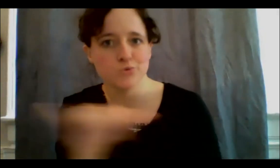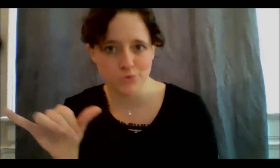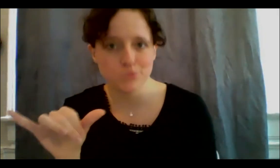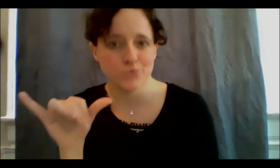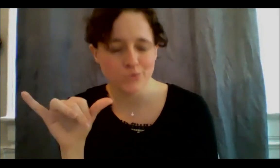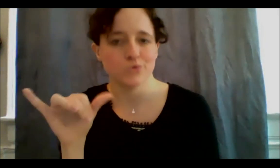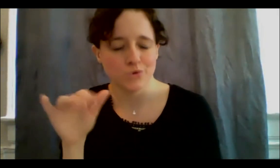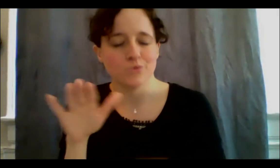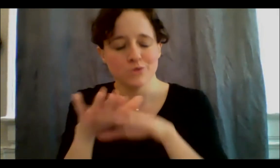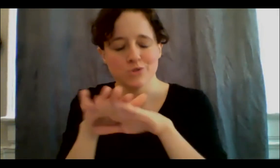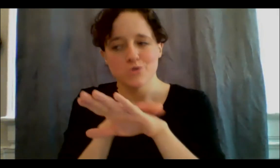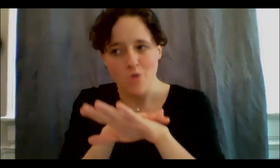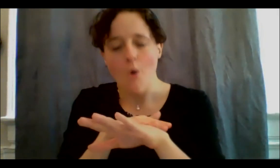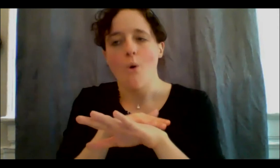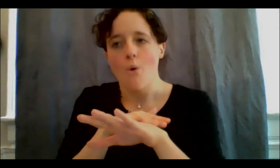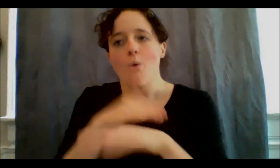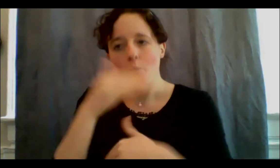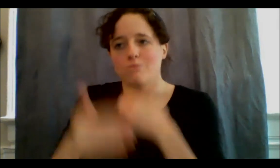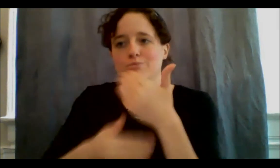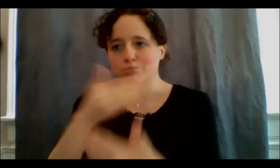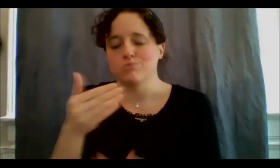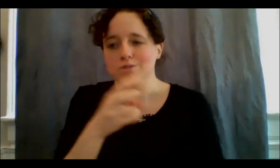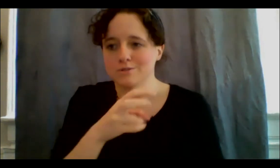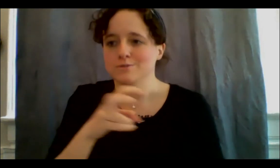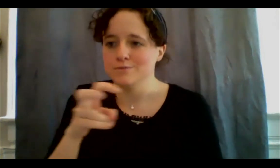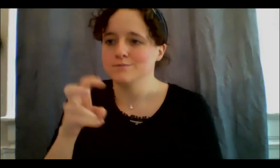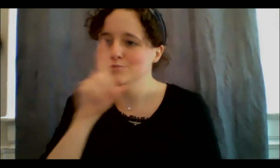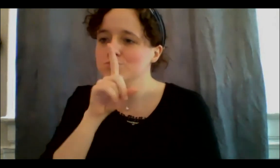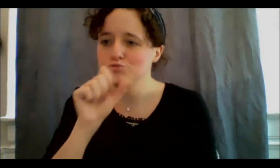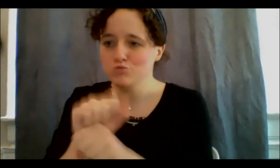do I take care of myself now, after I've reached the point where I went too far